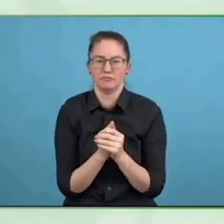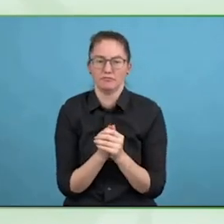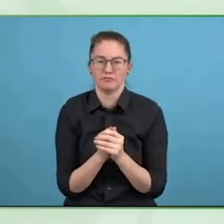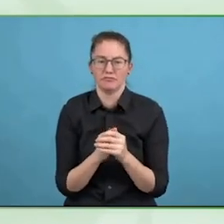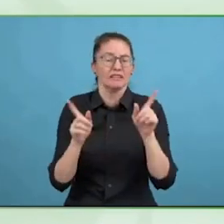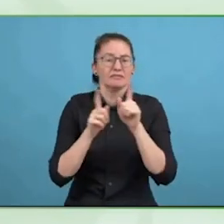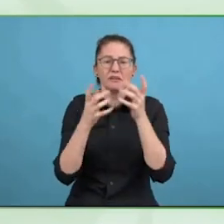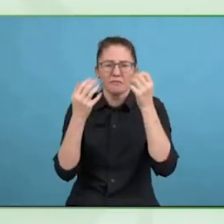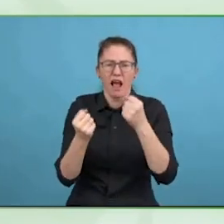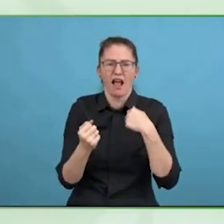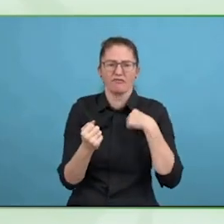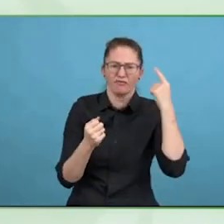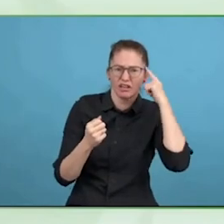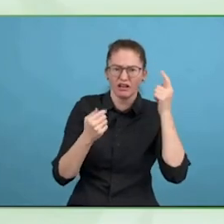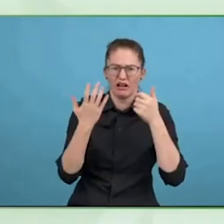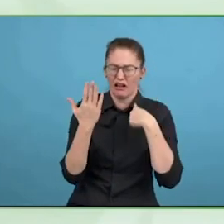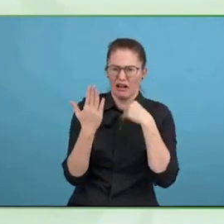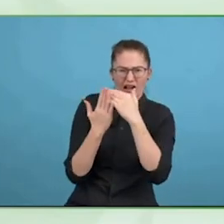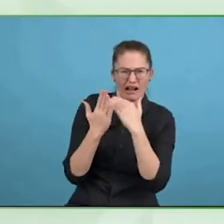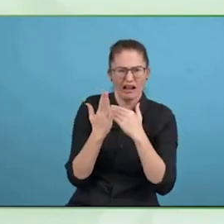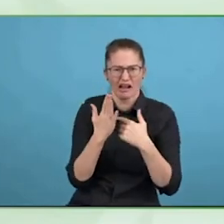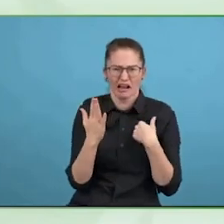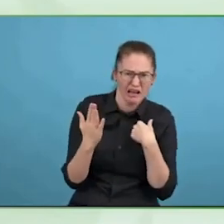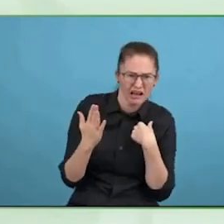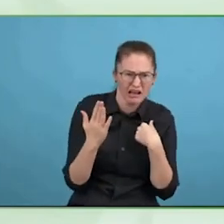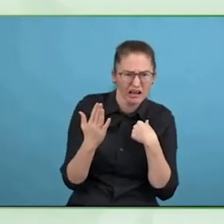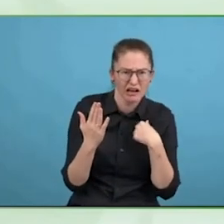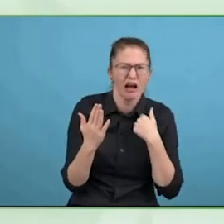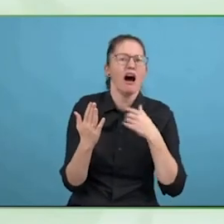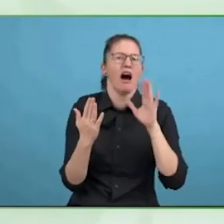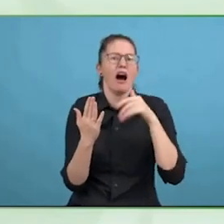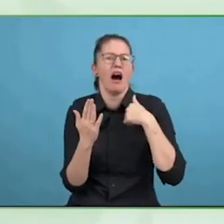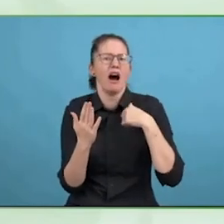than if they were just reading the report from someone else or a